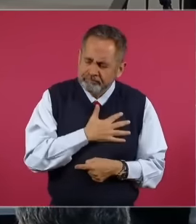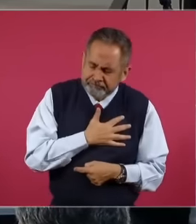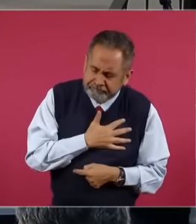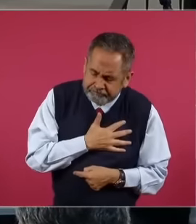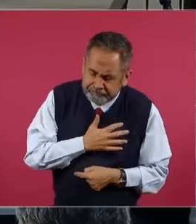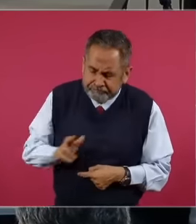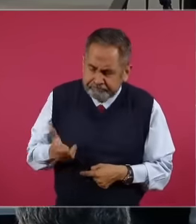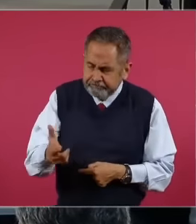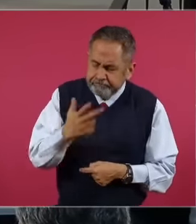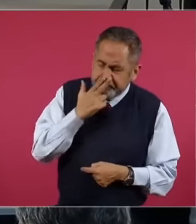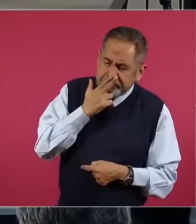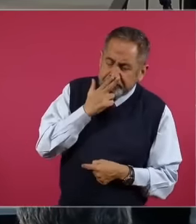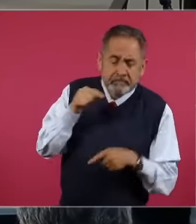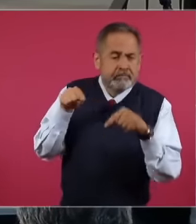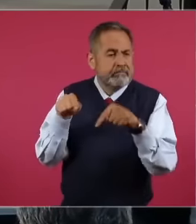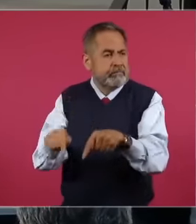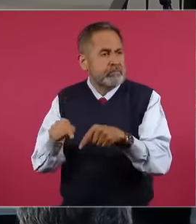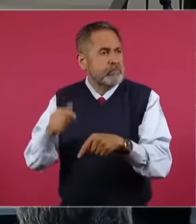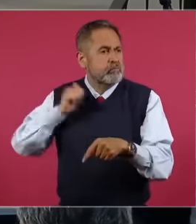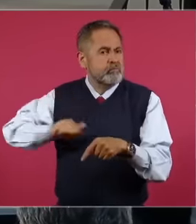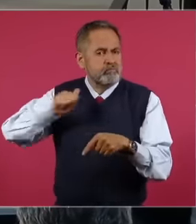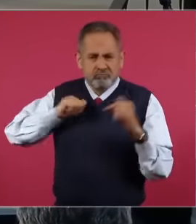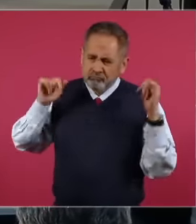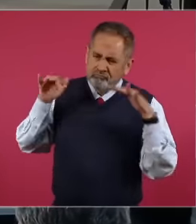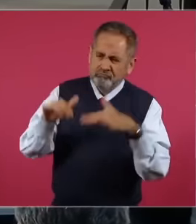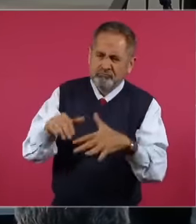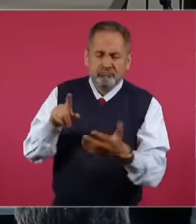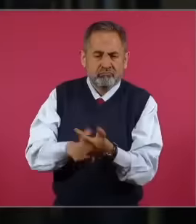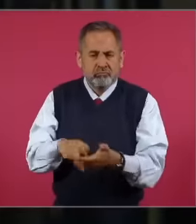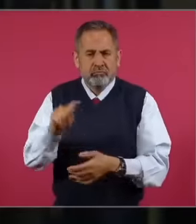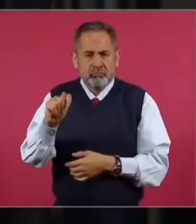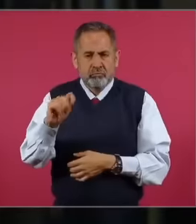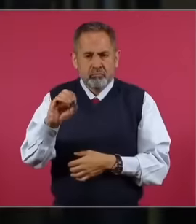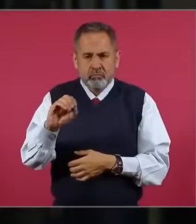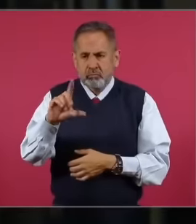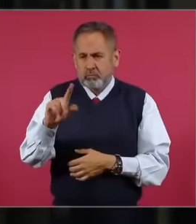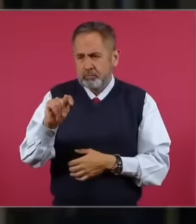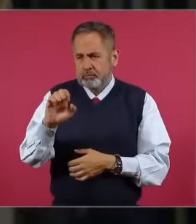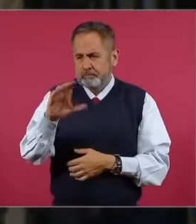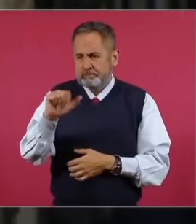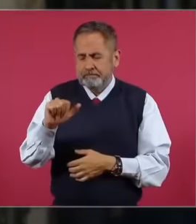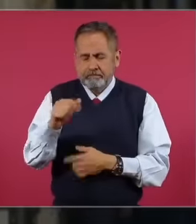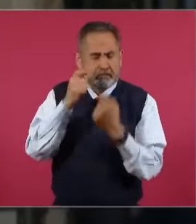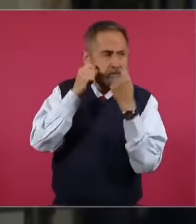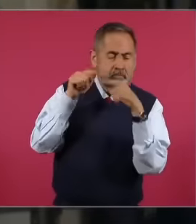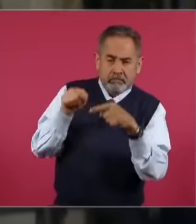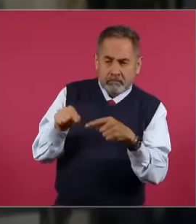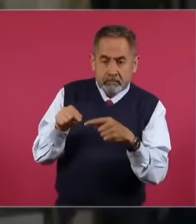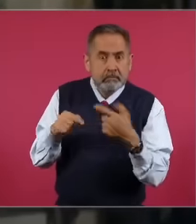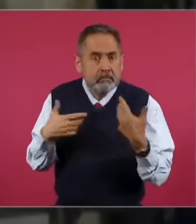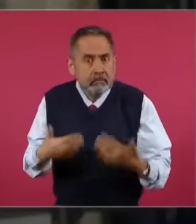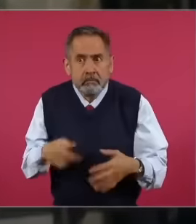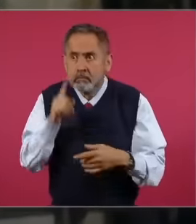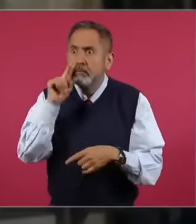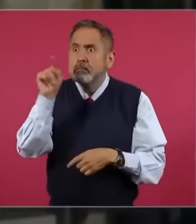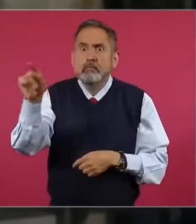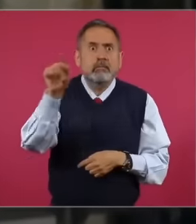was the center of the Toltec civilization. They see with enormous admiration the works that have been done to